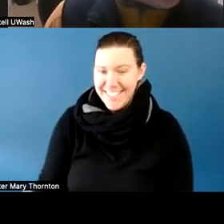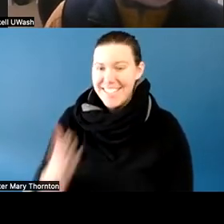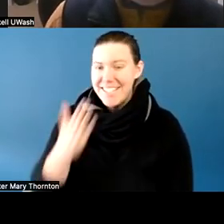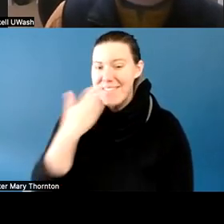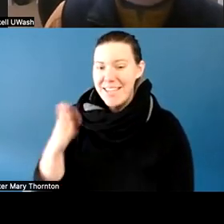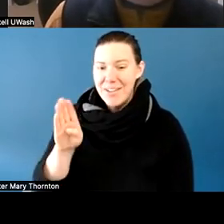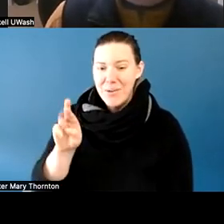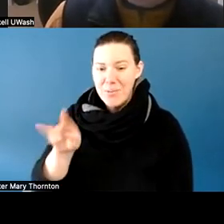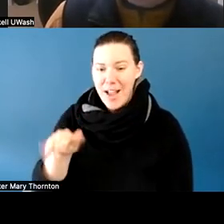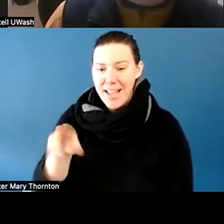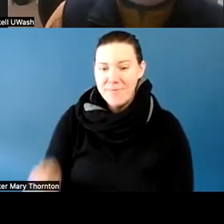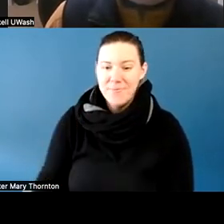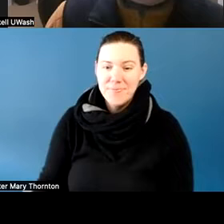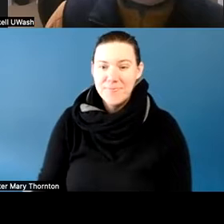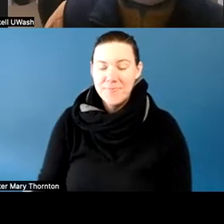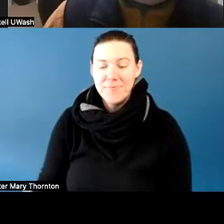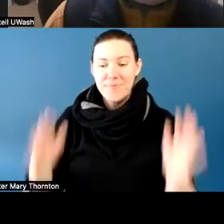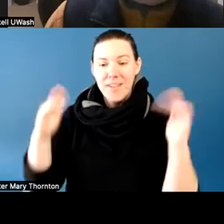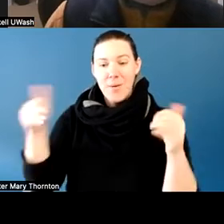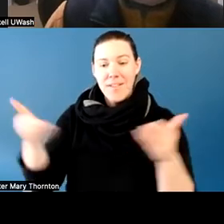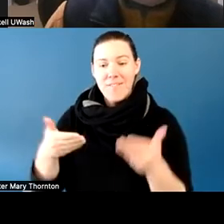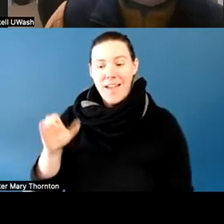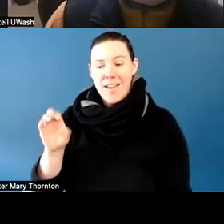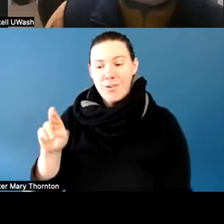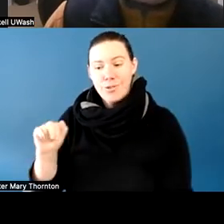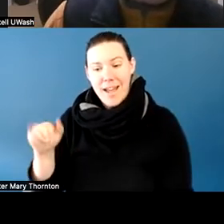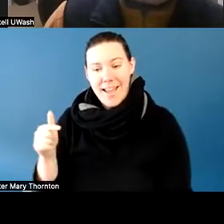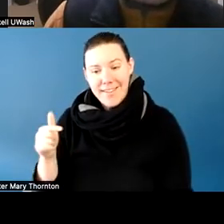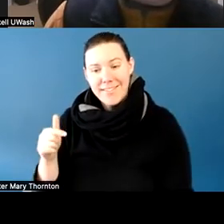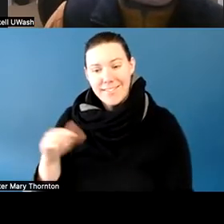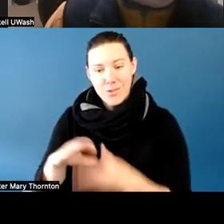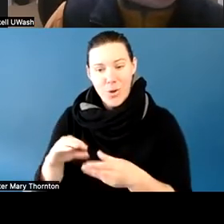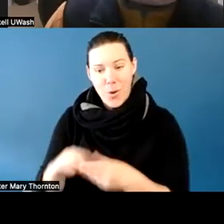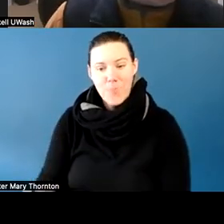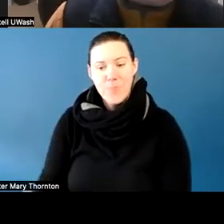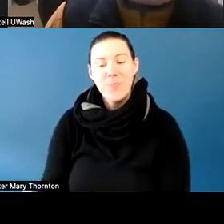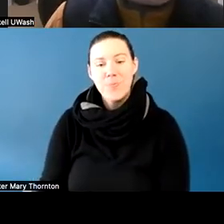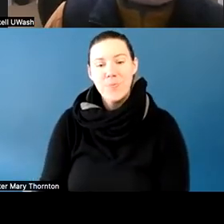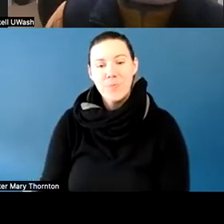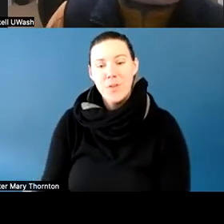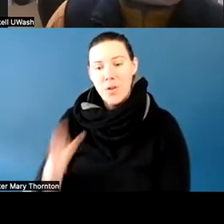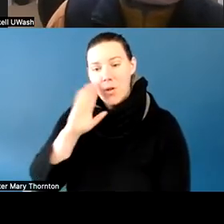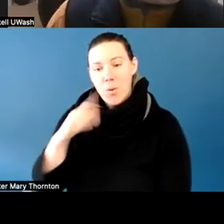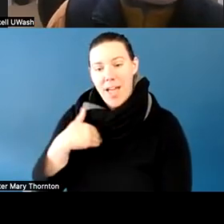Craig, I'll invite you to go, and we will have about 10 minutes for questions after.